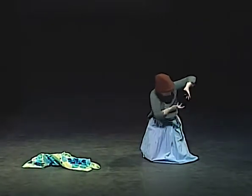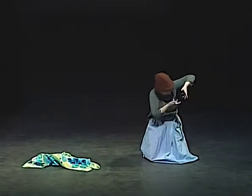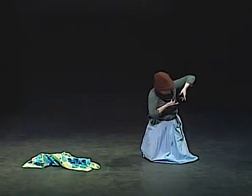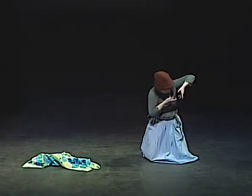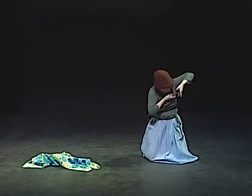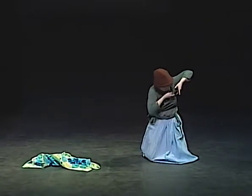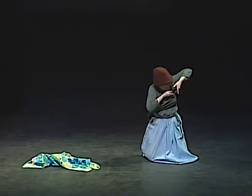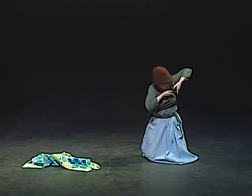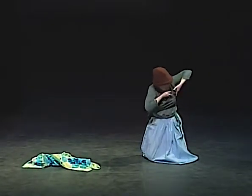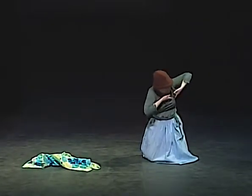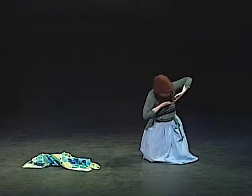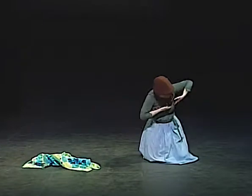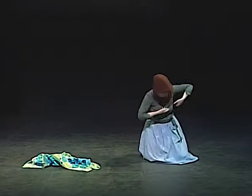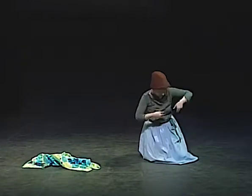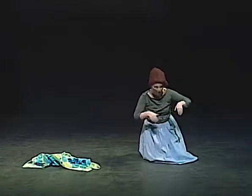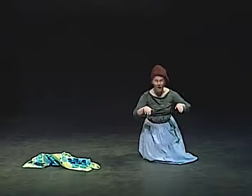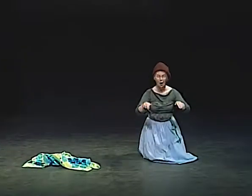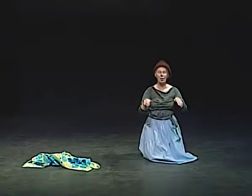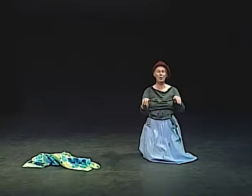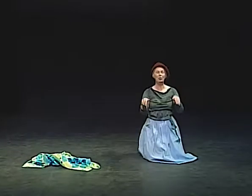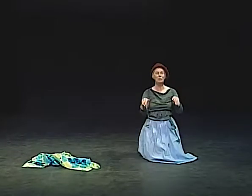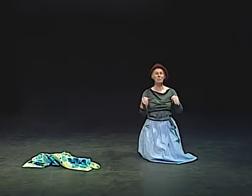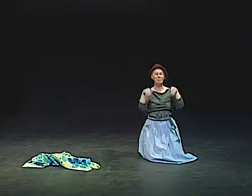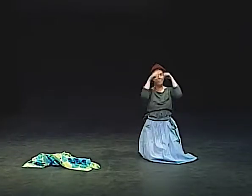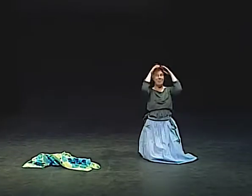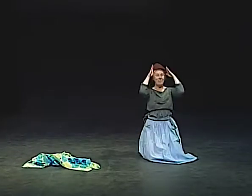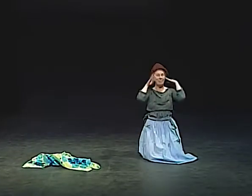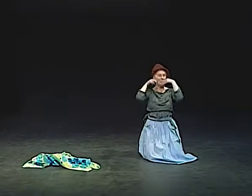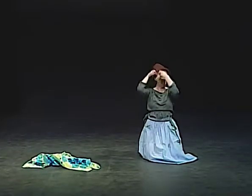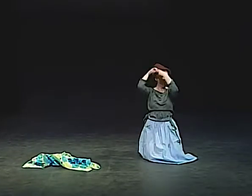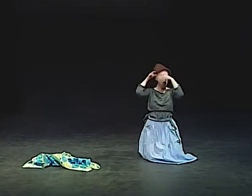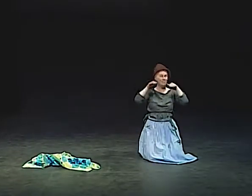AND I HELPED HER GATHER HERSELF TO PUT HER BACK INTO MY HEART.